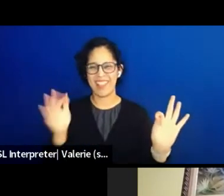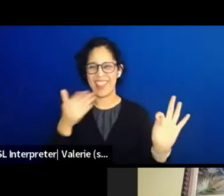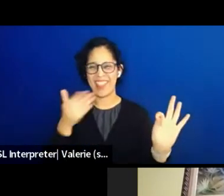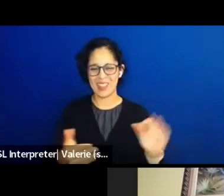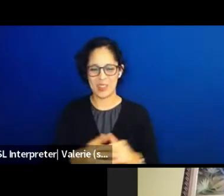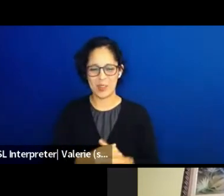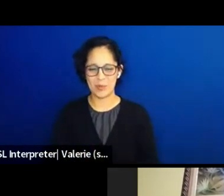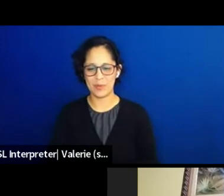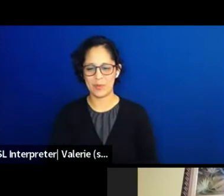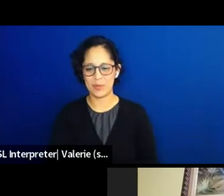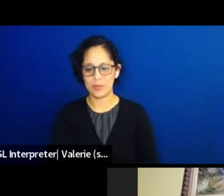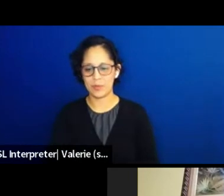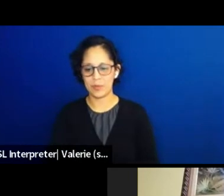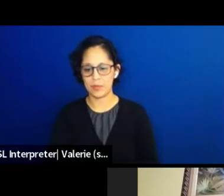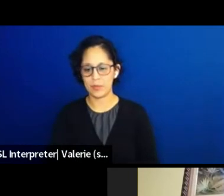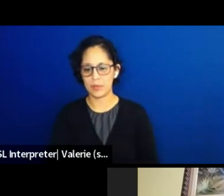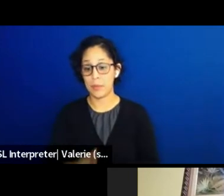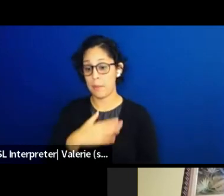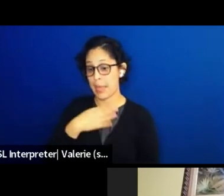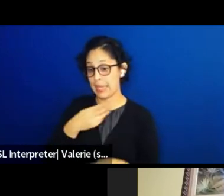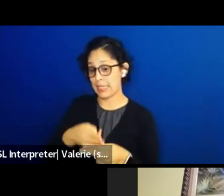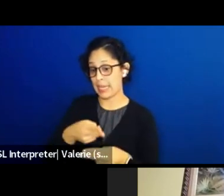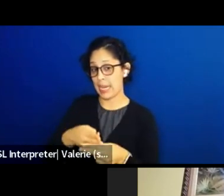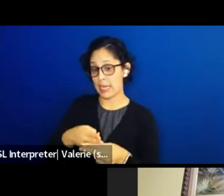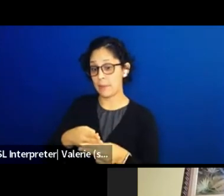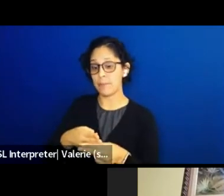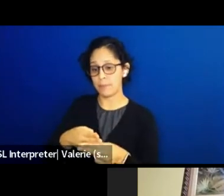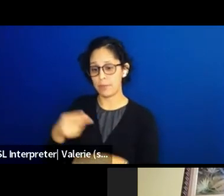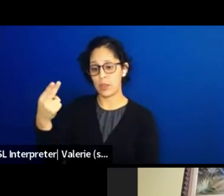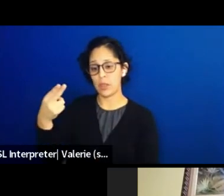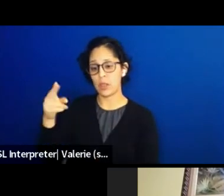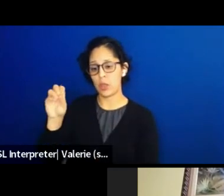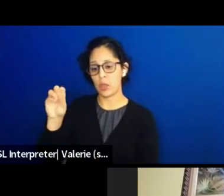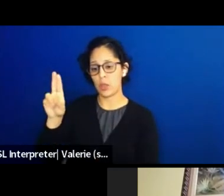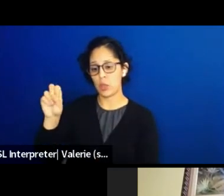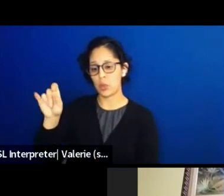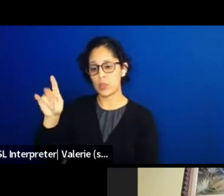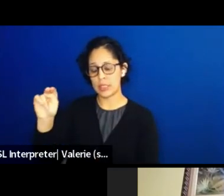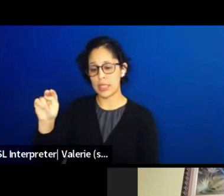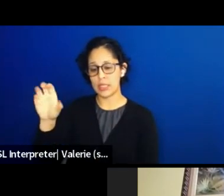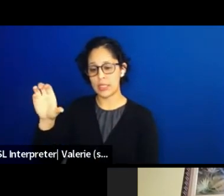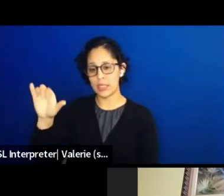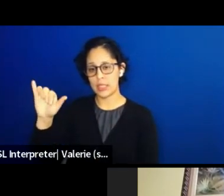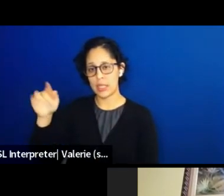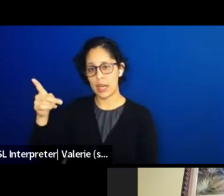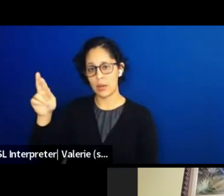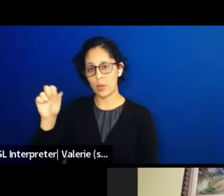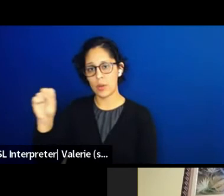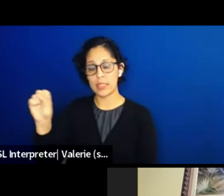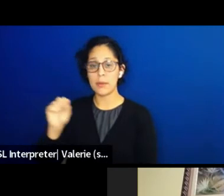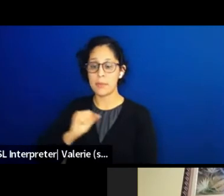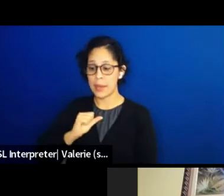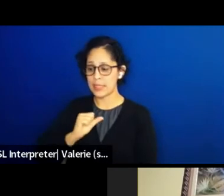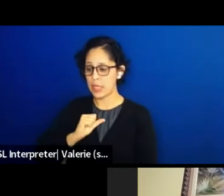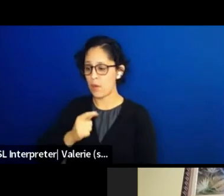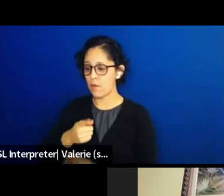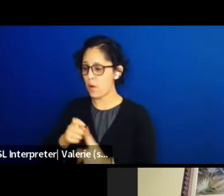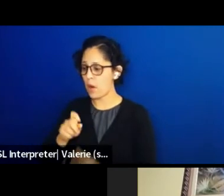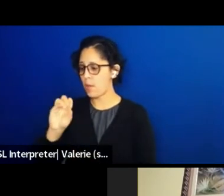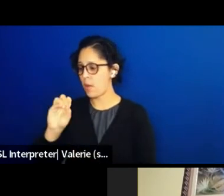So my name is Houston Cypress, and I'm from the Otter Clan, which is one of the families that make up